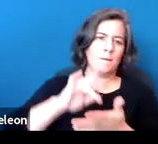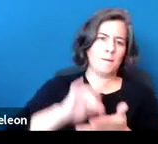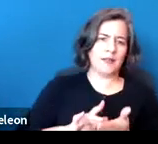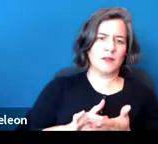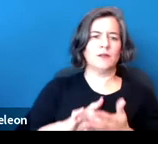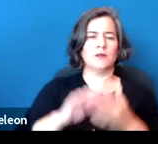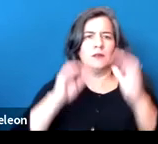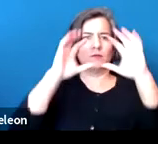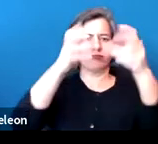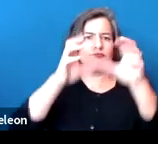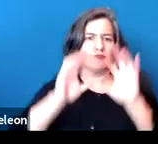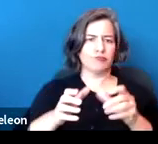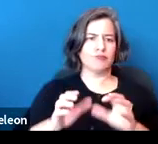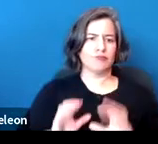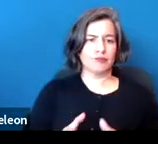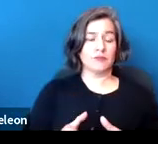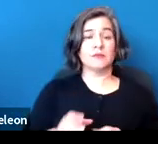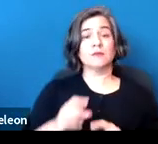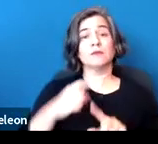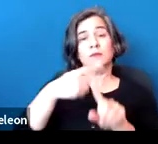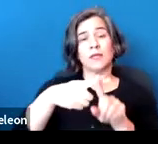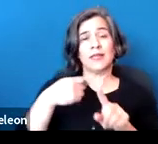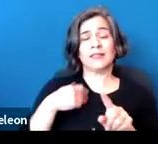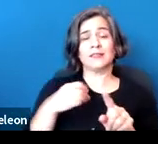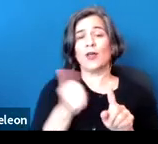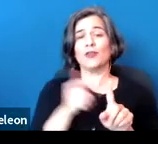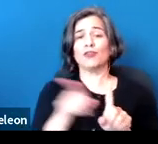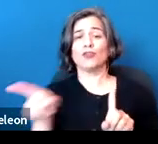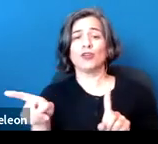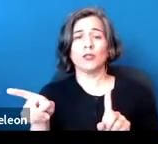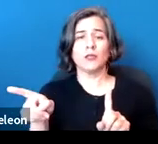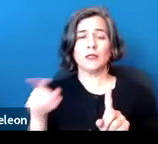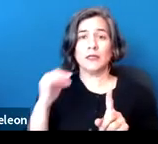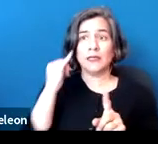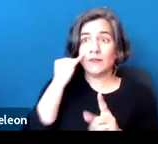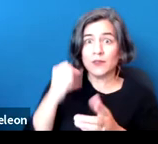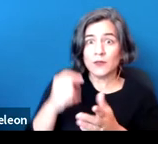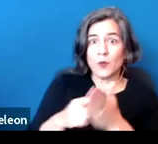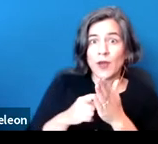It also includes provisions that specify that, if you require special education